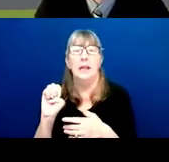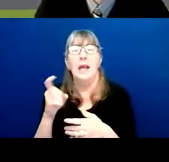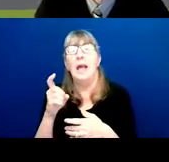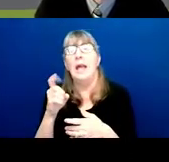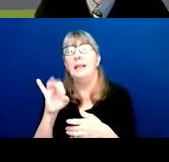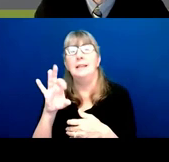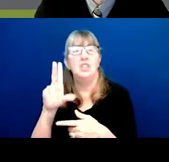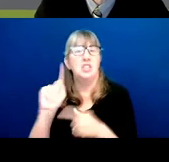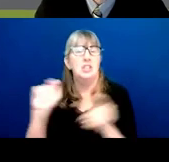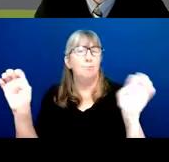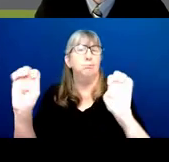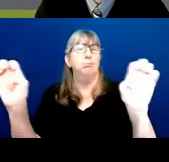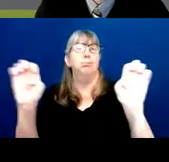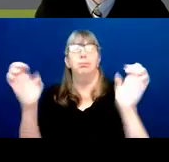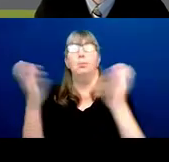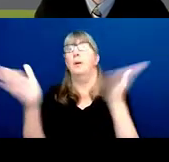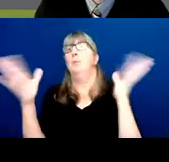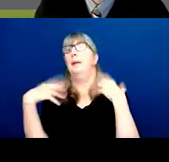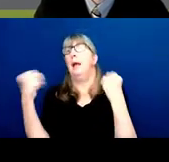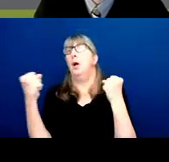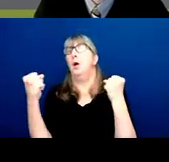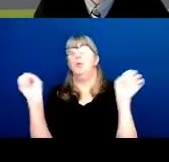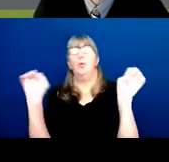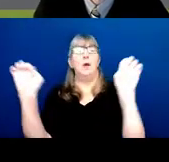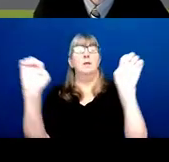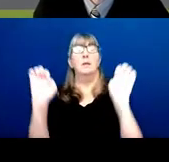like, golly, I don't know, oh, the COVID pandemic,